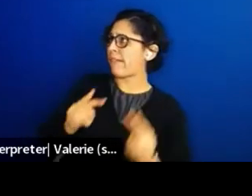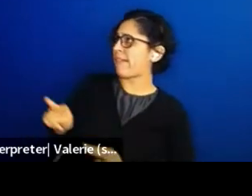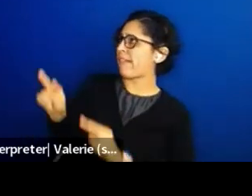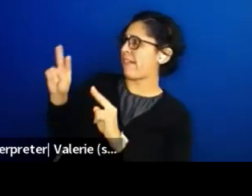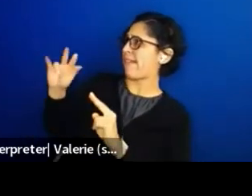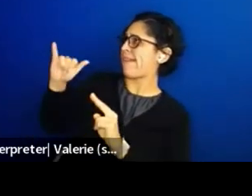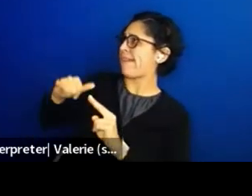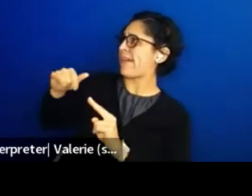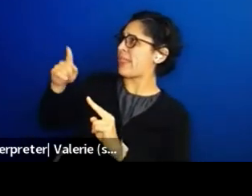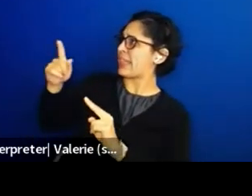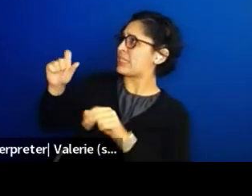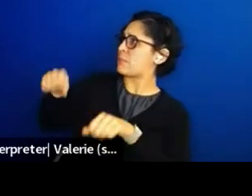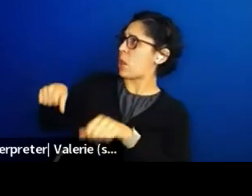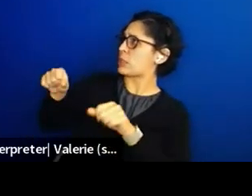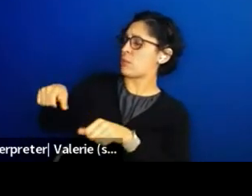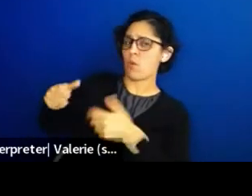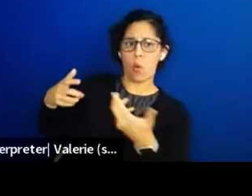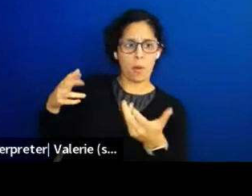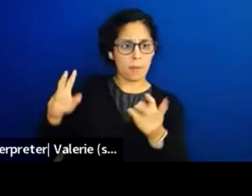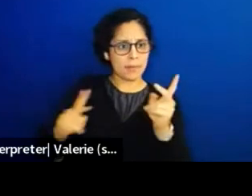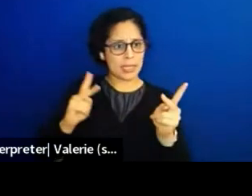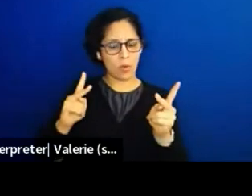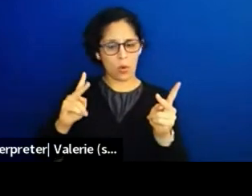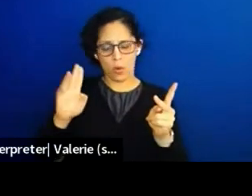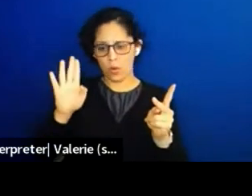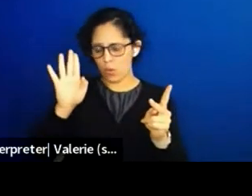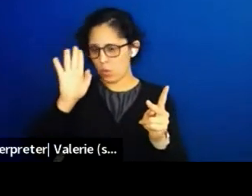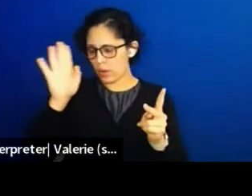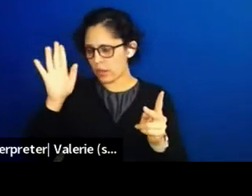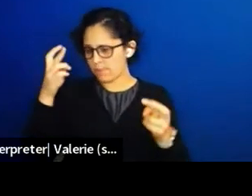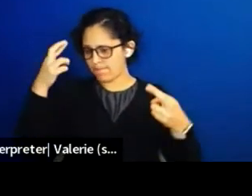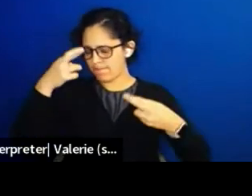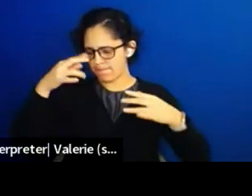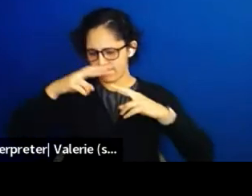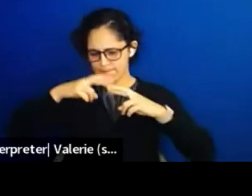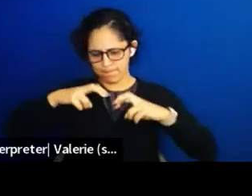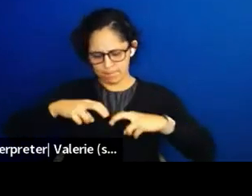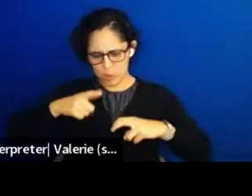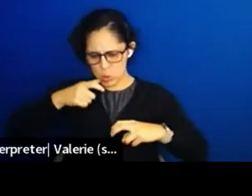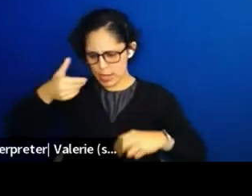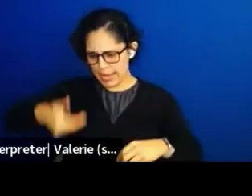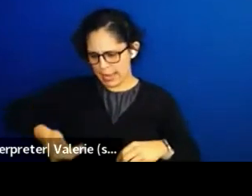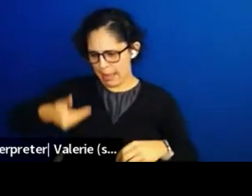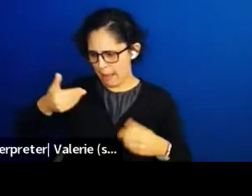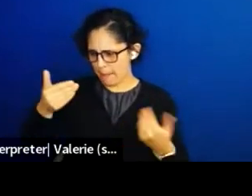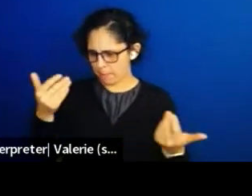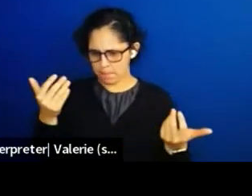that people will wake up and remember who they are and their place in nature.